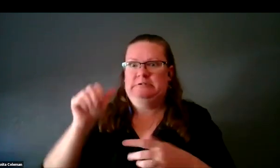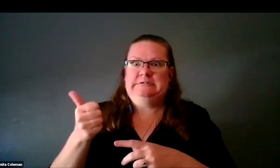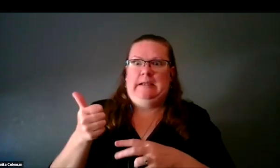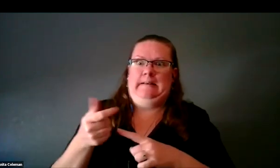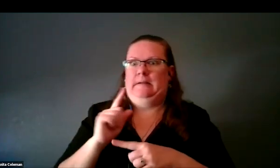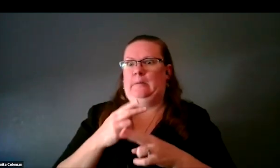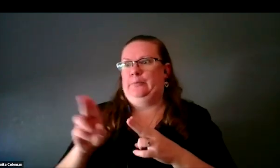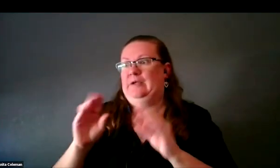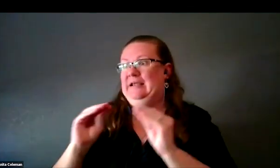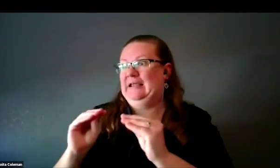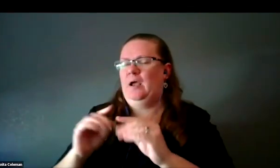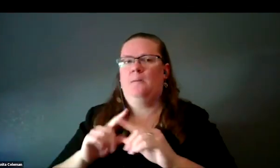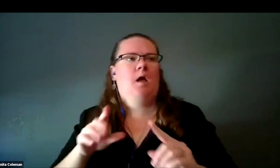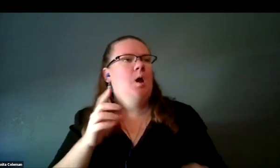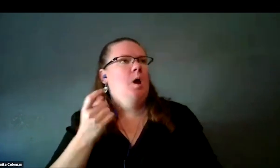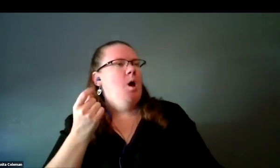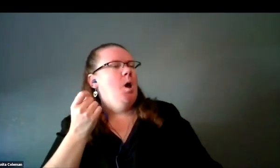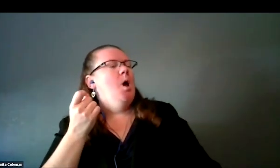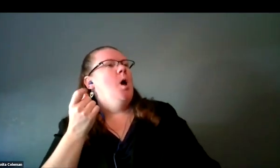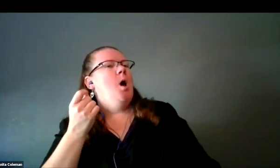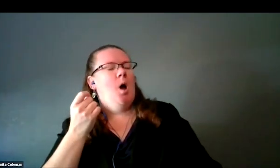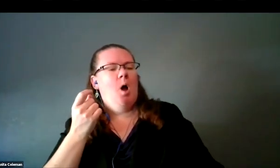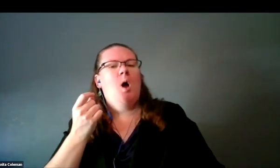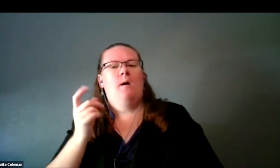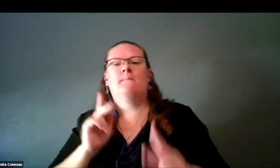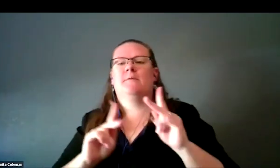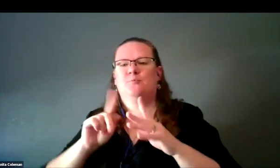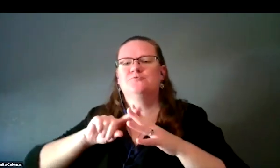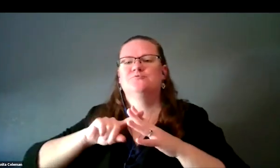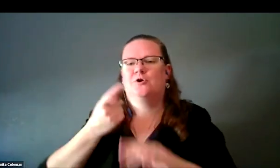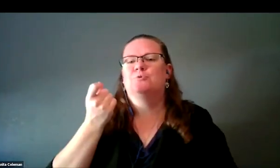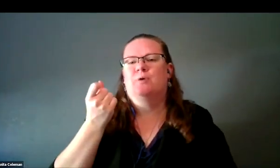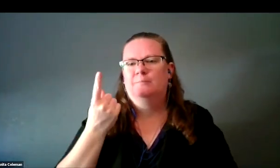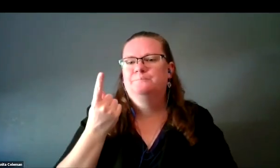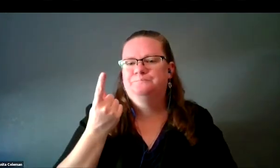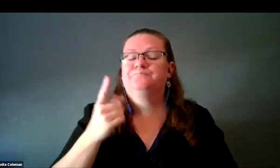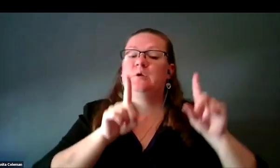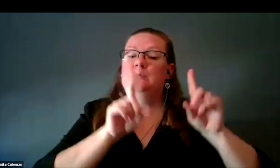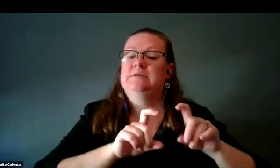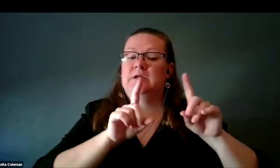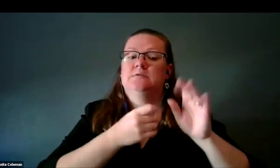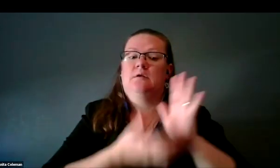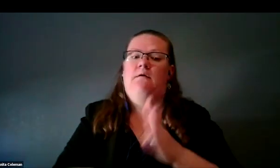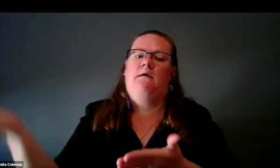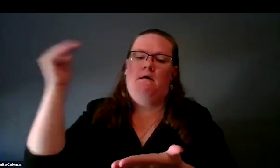but we noticed that people were getting it. Then we tested this all again.